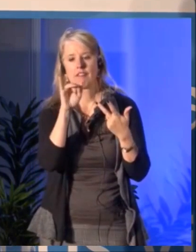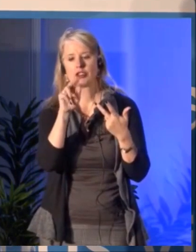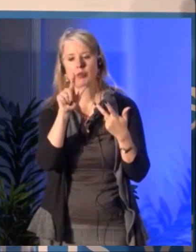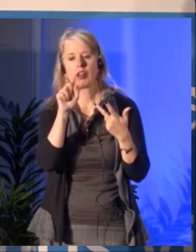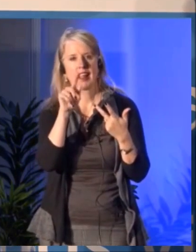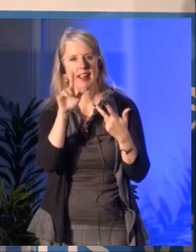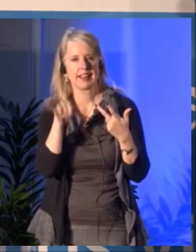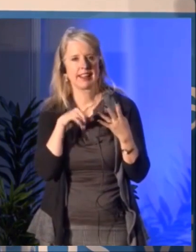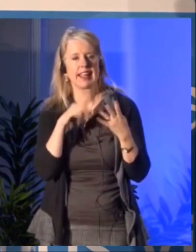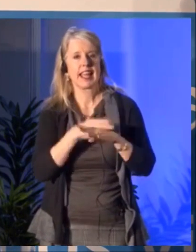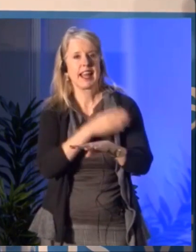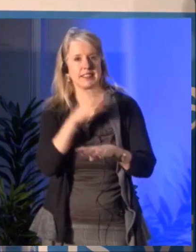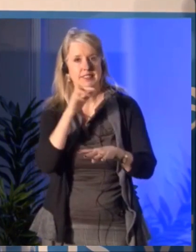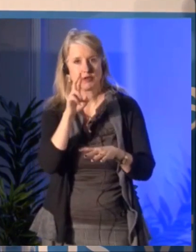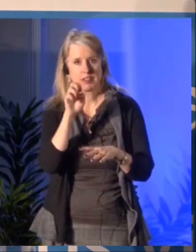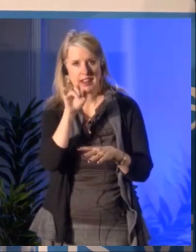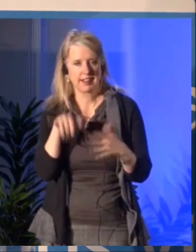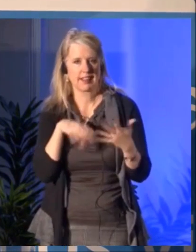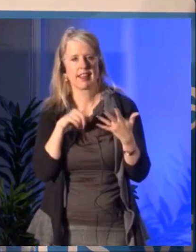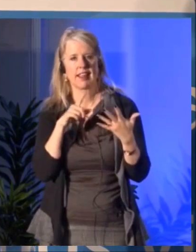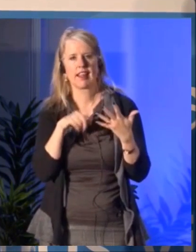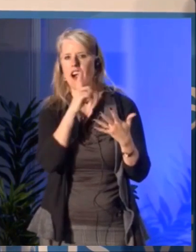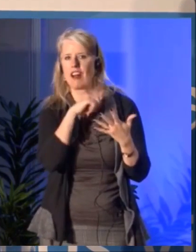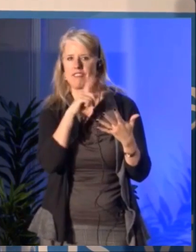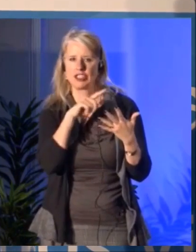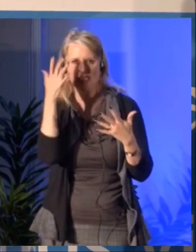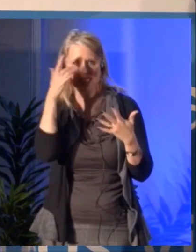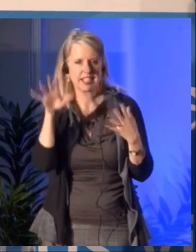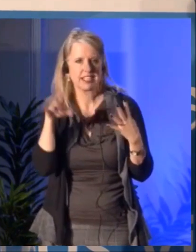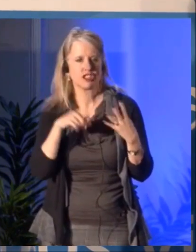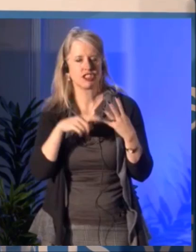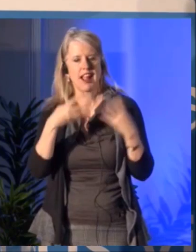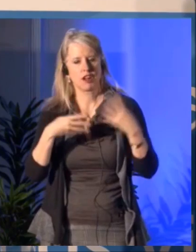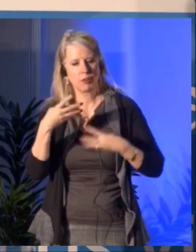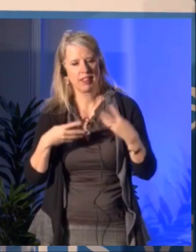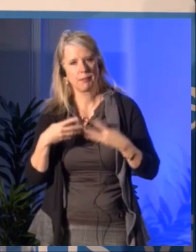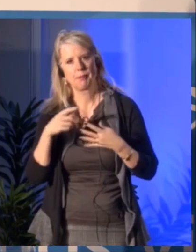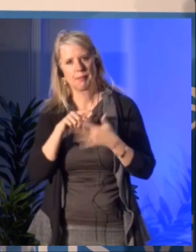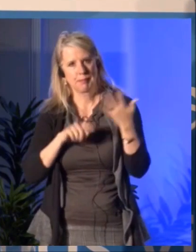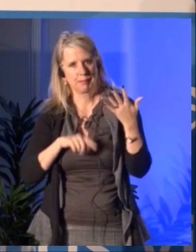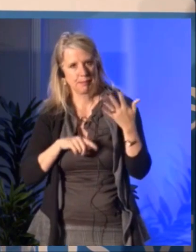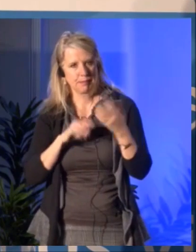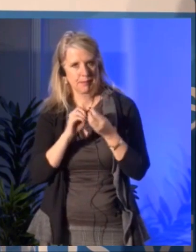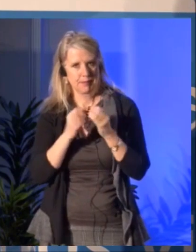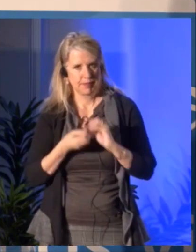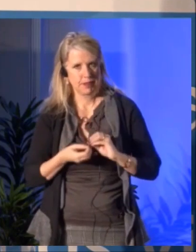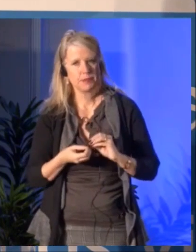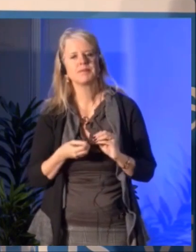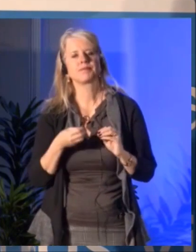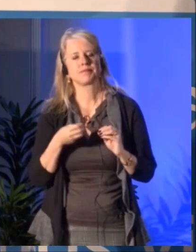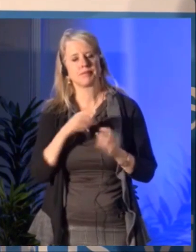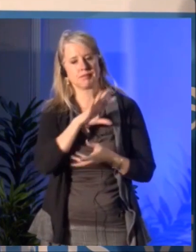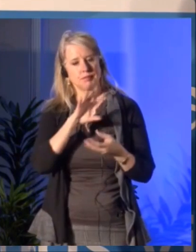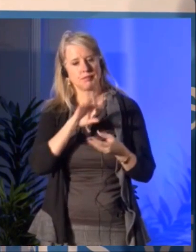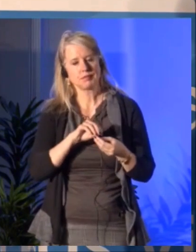The use of social media, etcetera for most artistic organizations